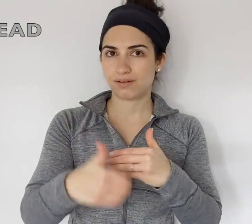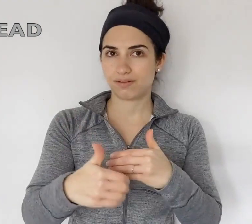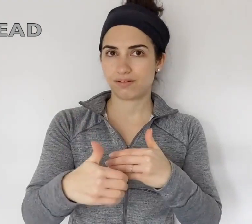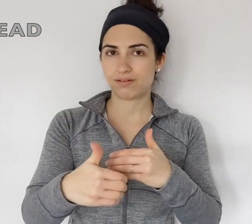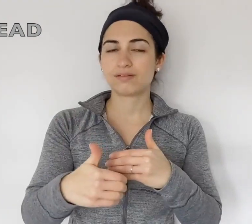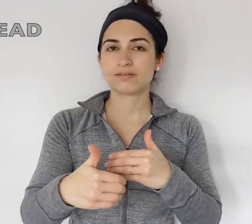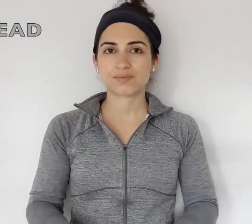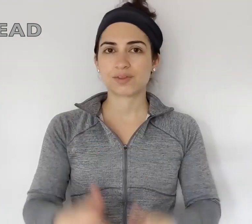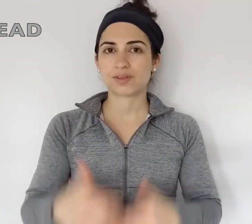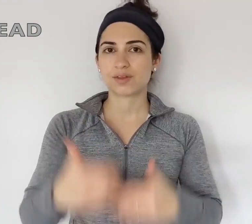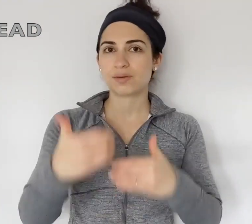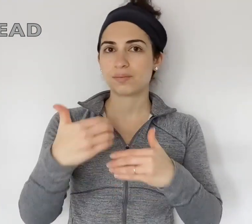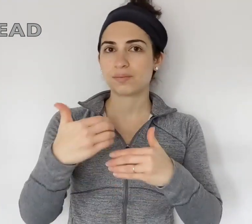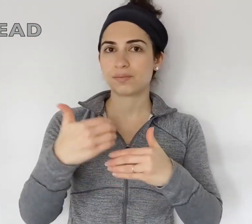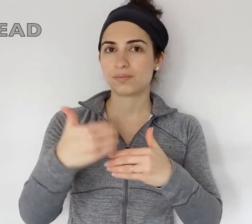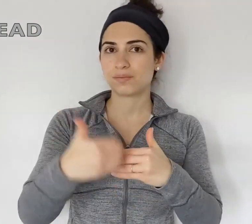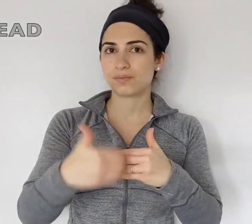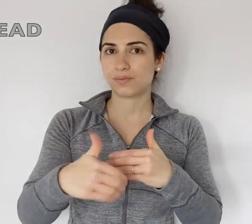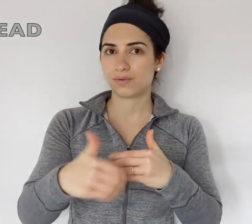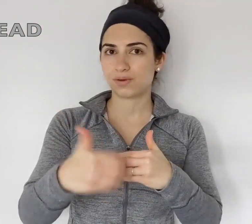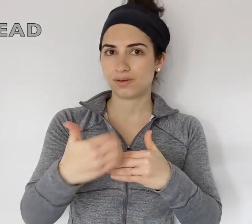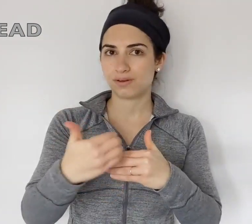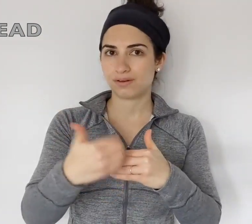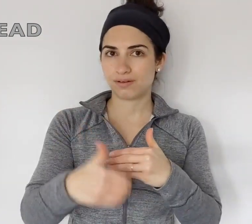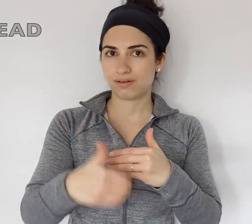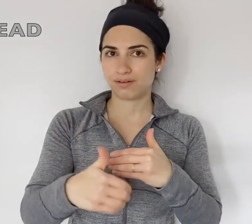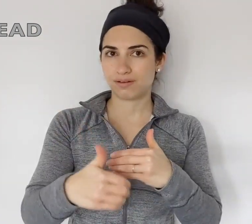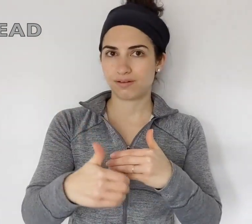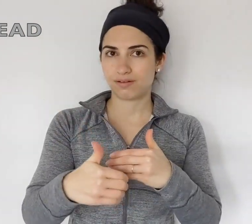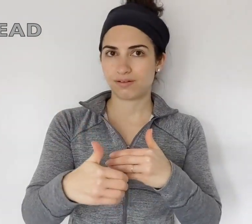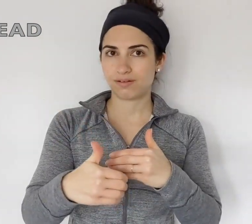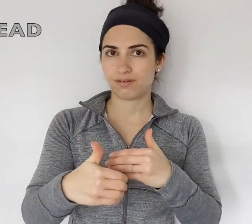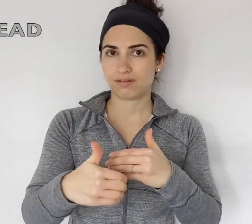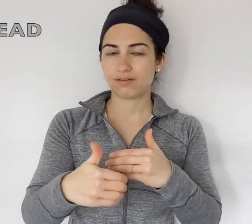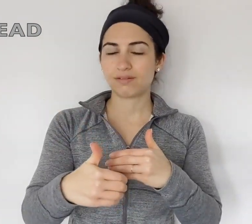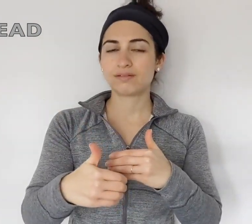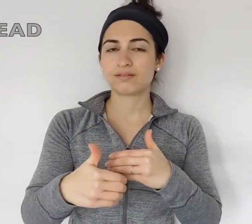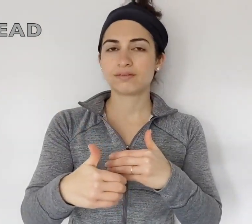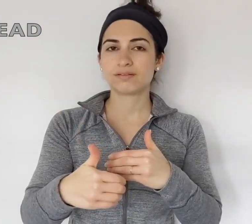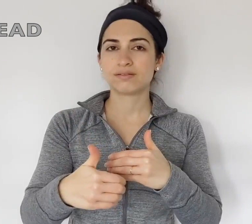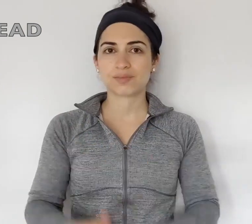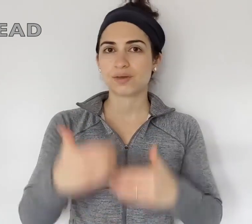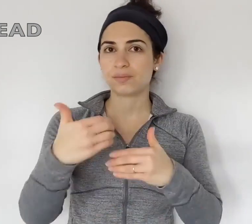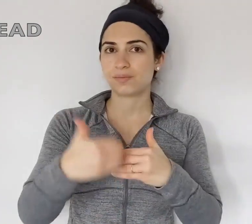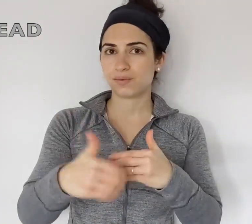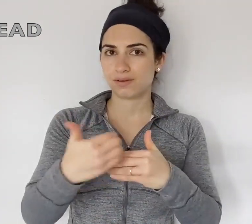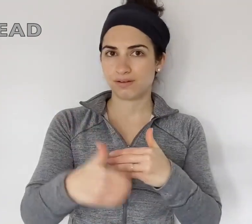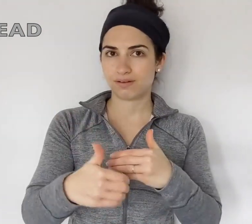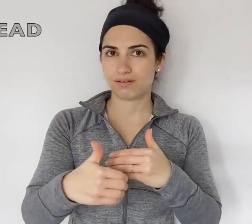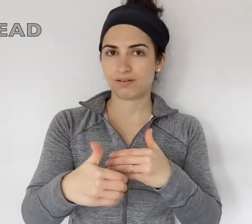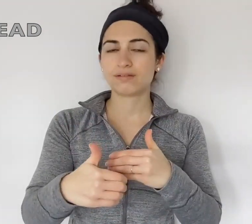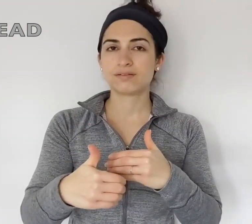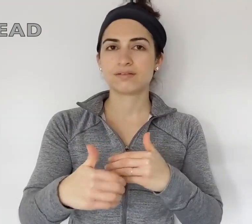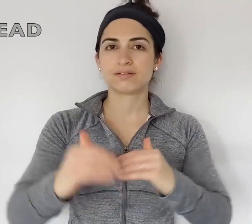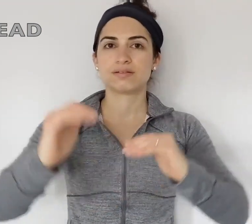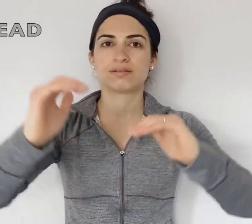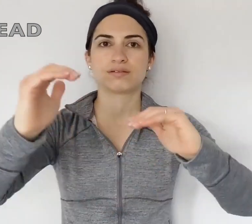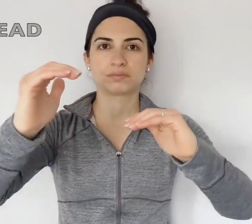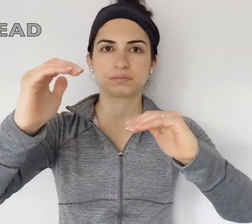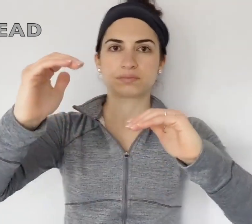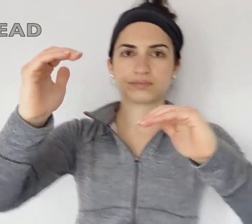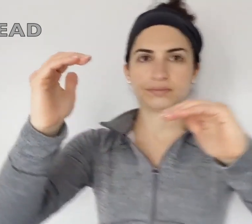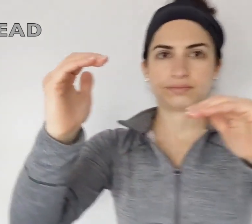BREAD